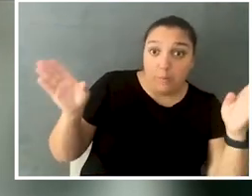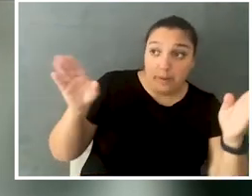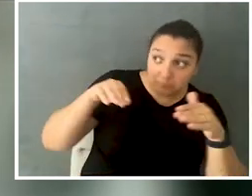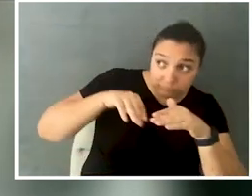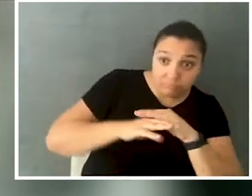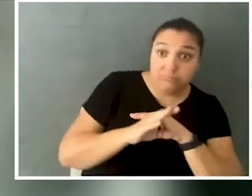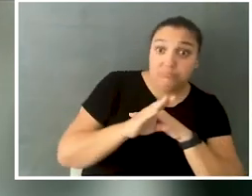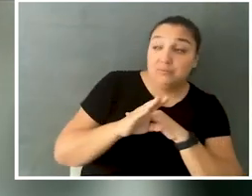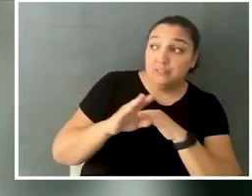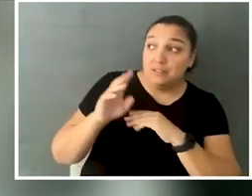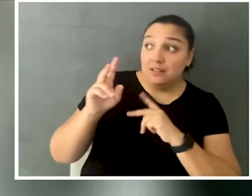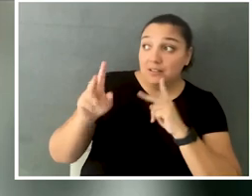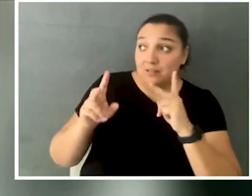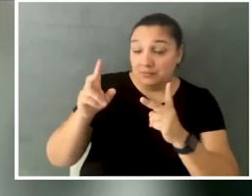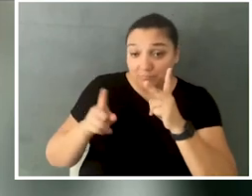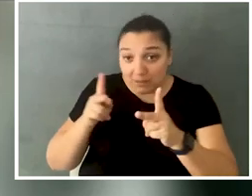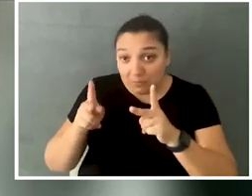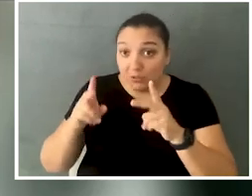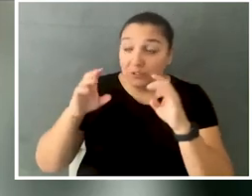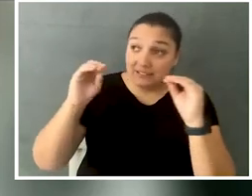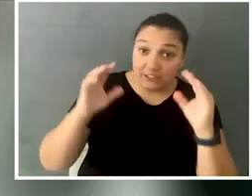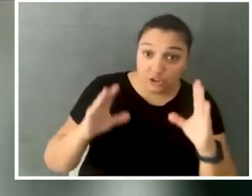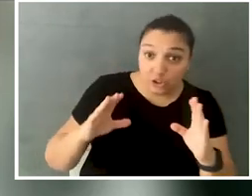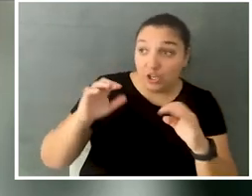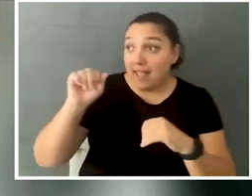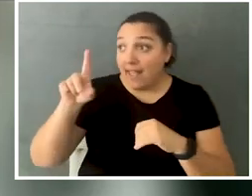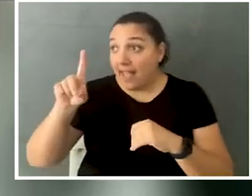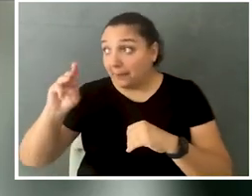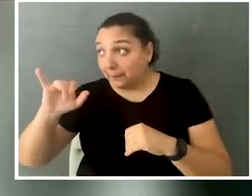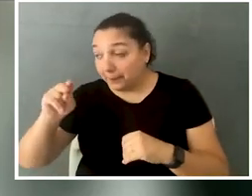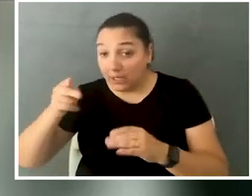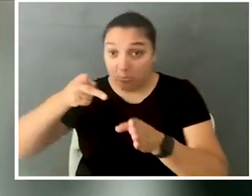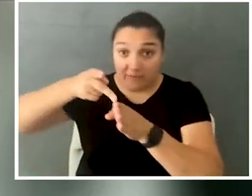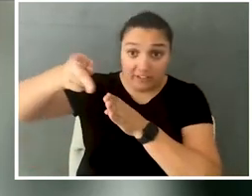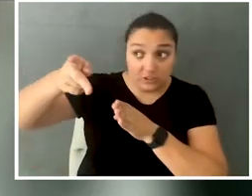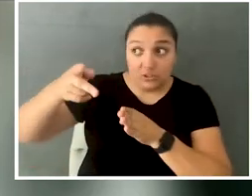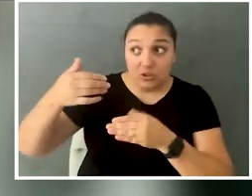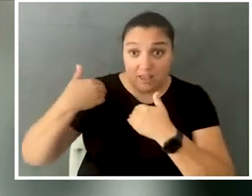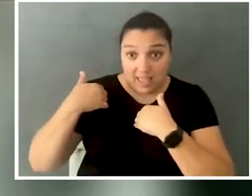is being more accessible for teachers, for administrators, for professionals with disabilities,